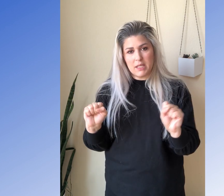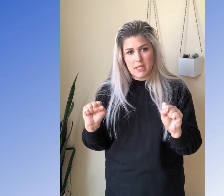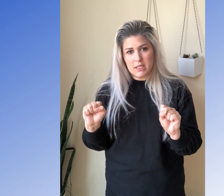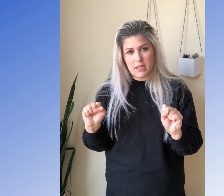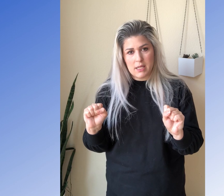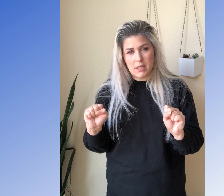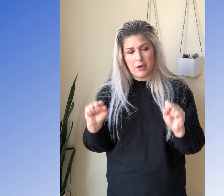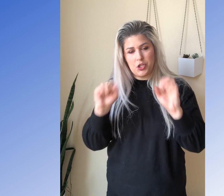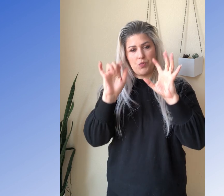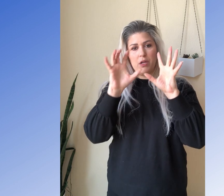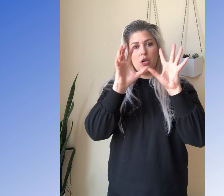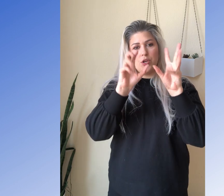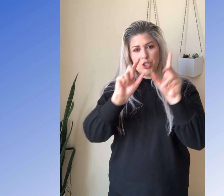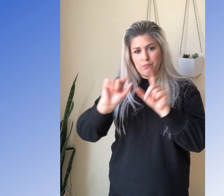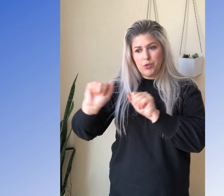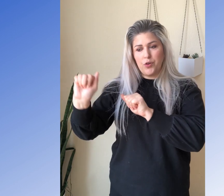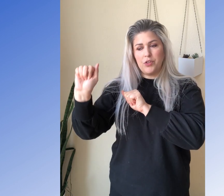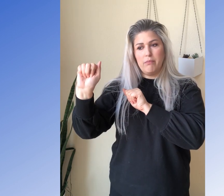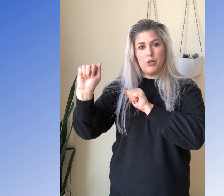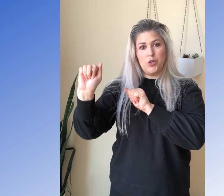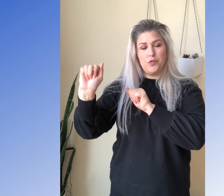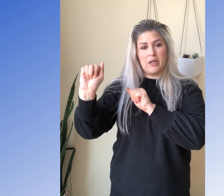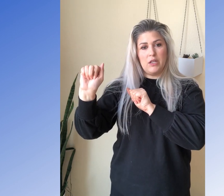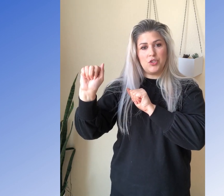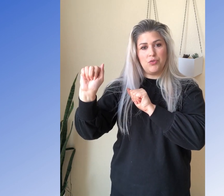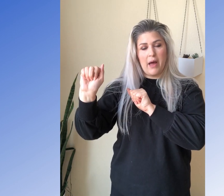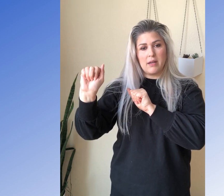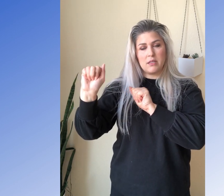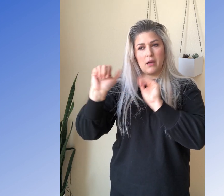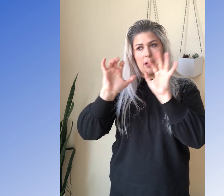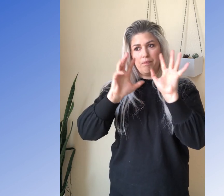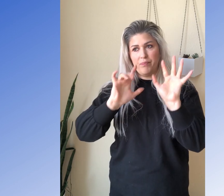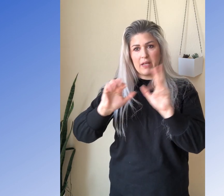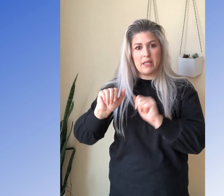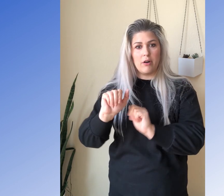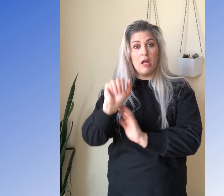to get into the next letter. You just want to smoothly move into that next letter.